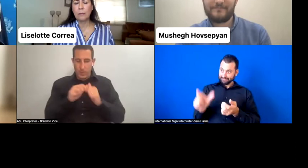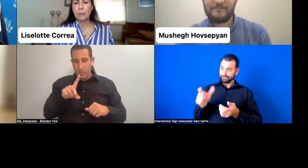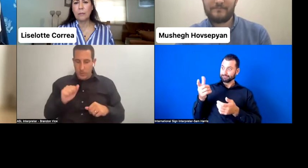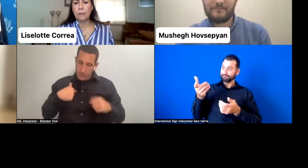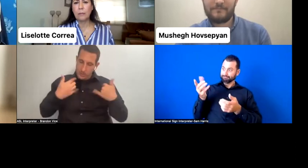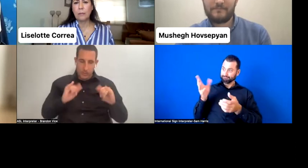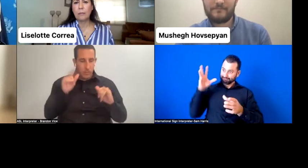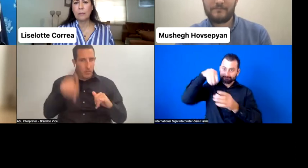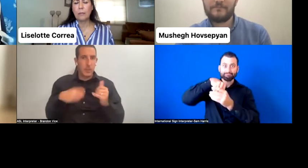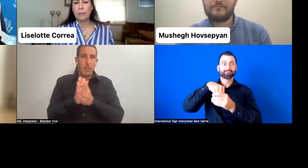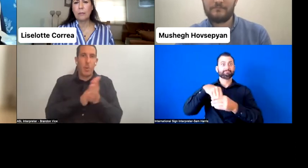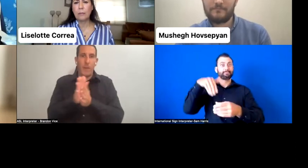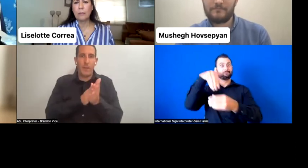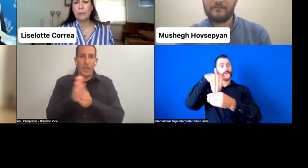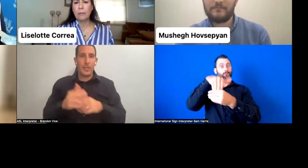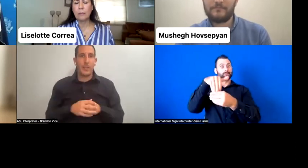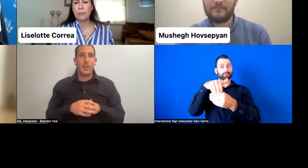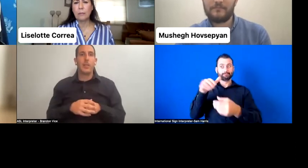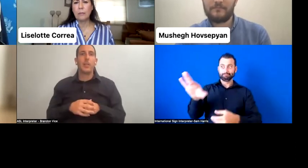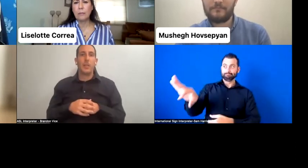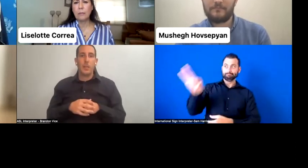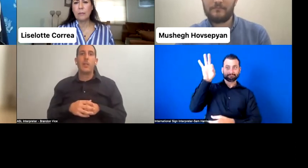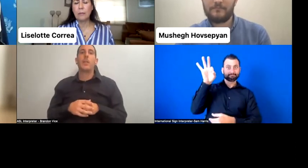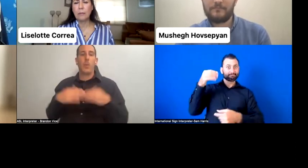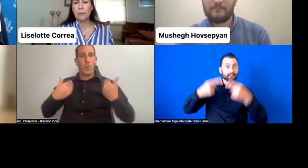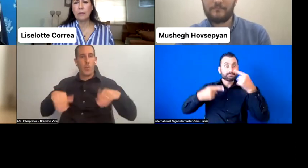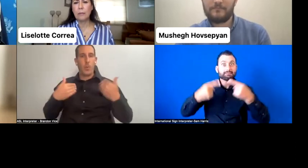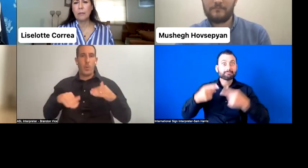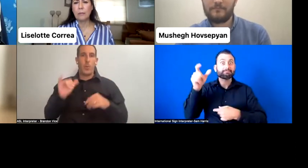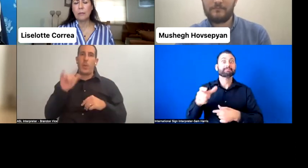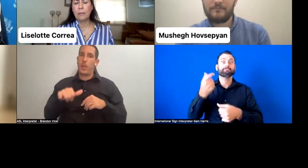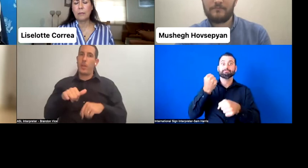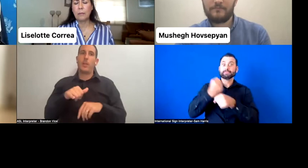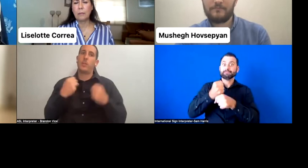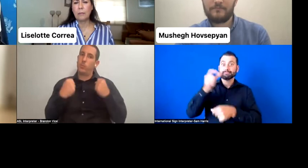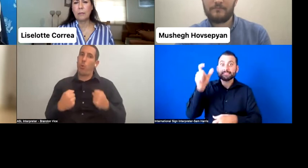very powerful what that senator told you because it's true, because we tend to, actually in a lot of spaces,